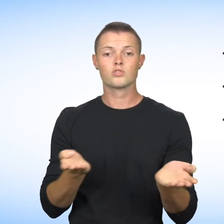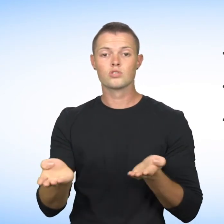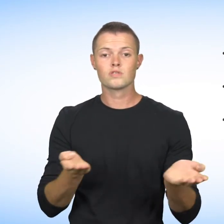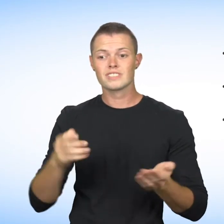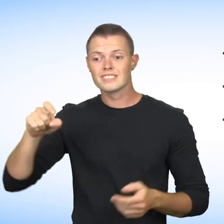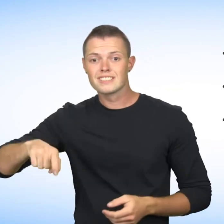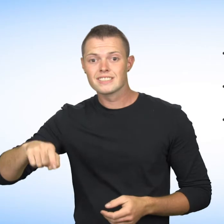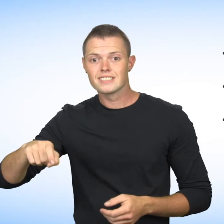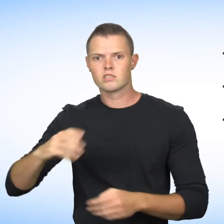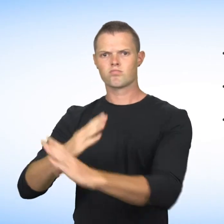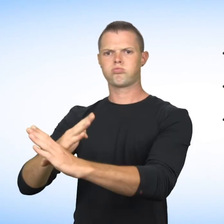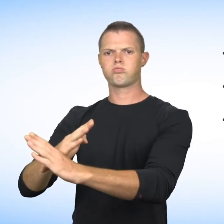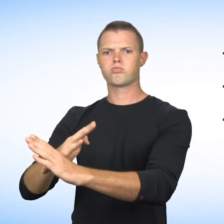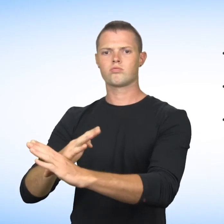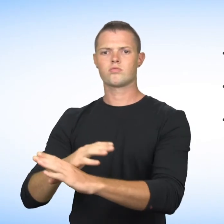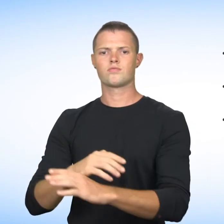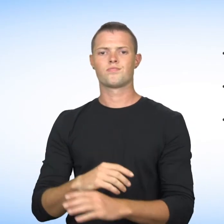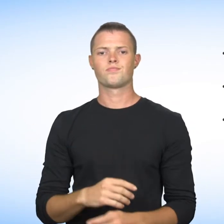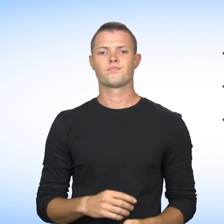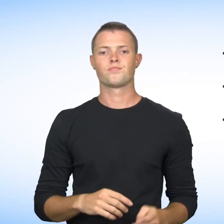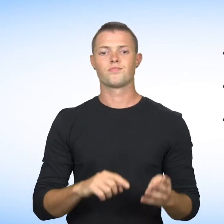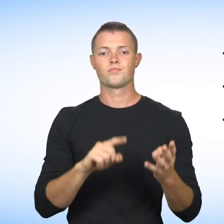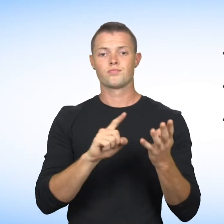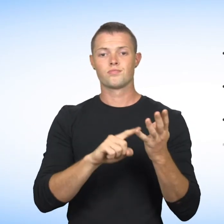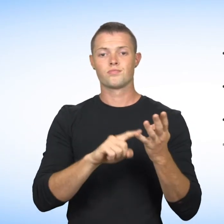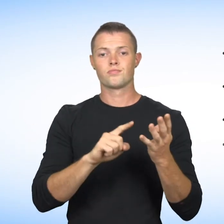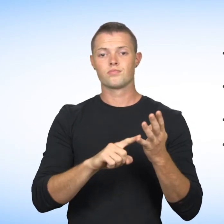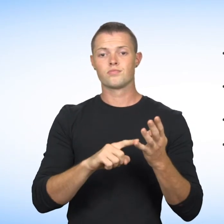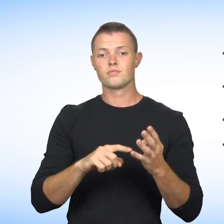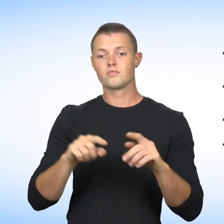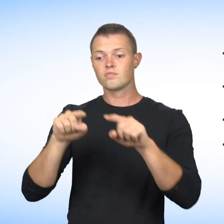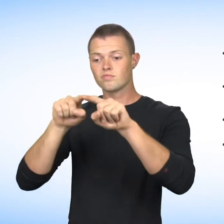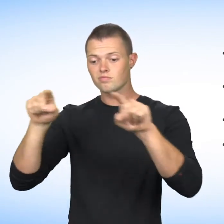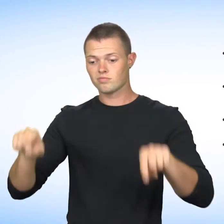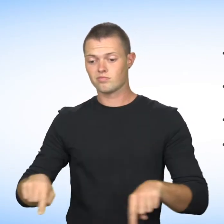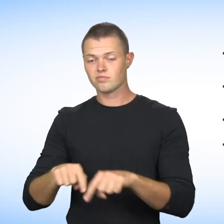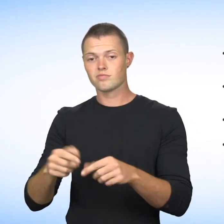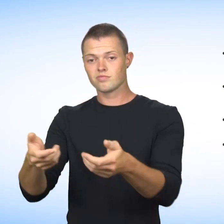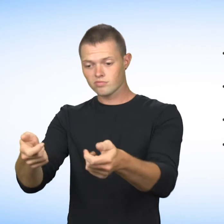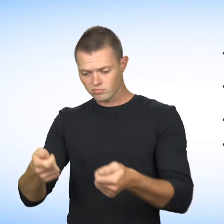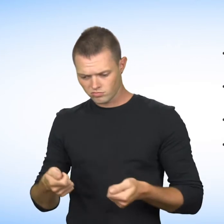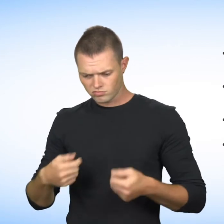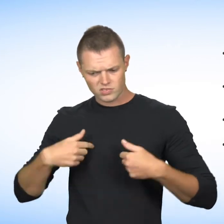prevent you from receiving appropriate medical services